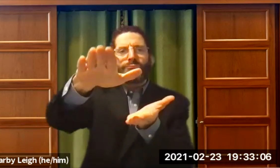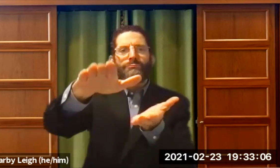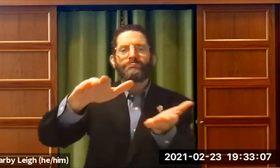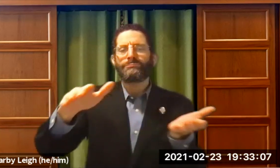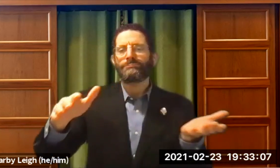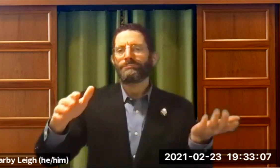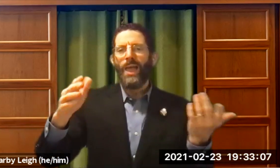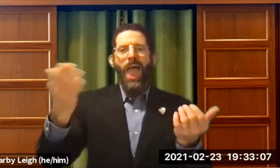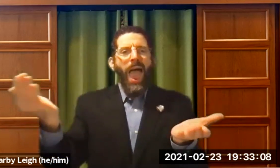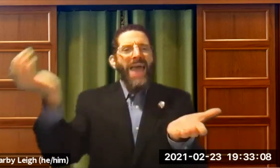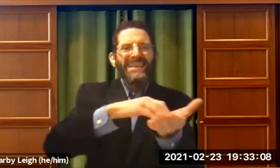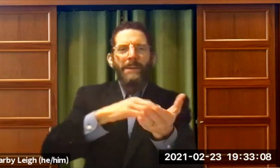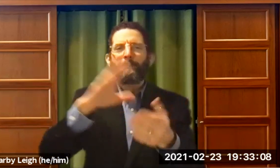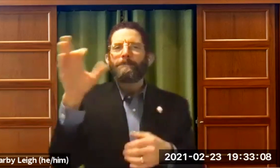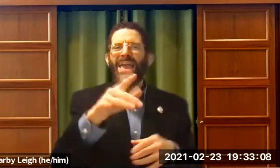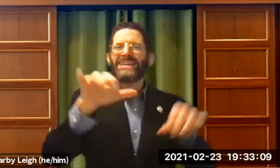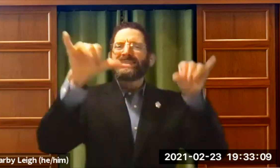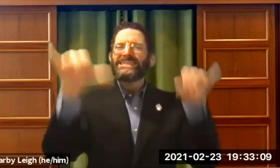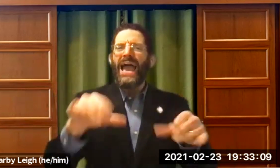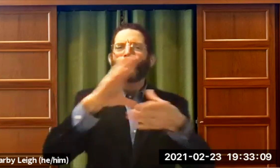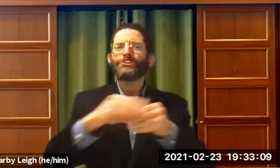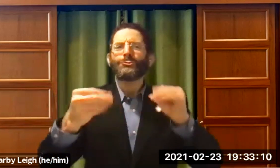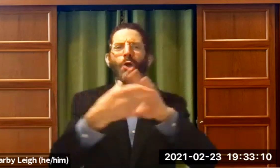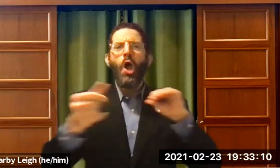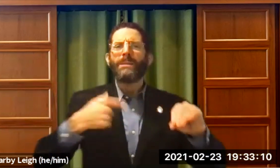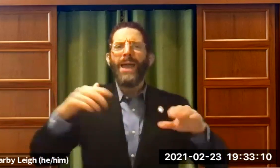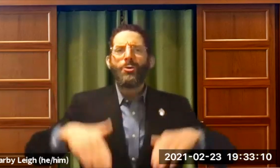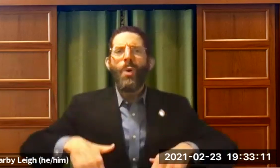I just felt rejected. And I was kind of back